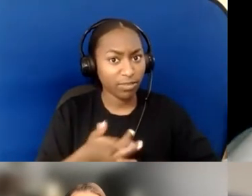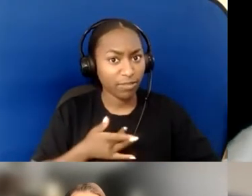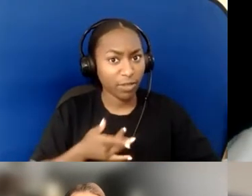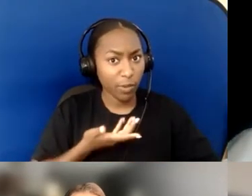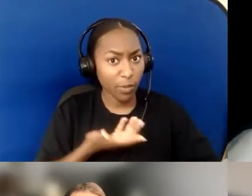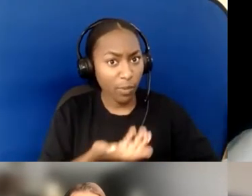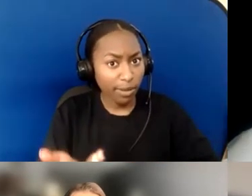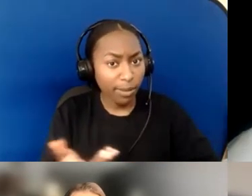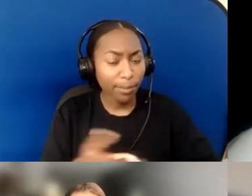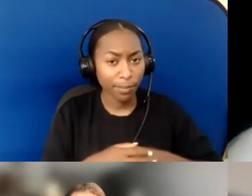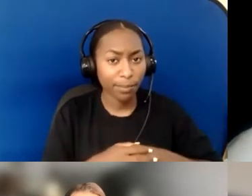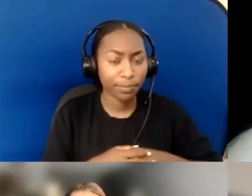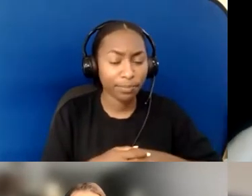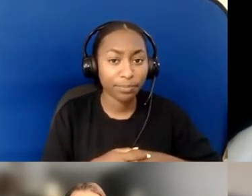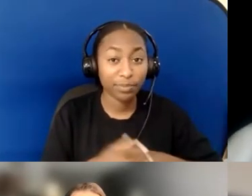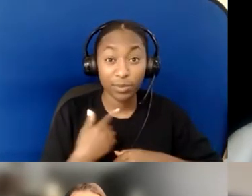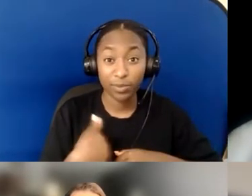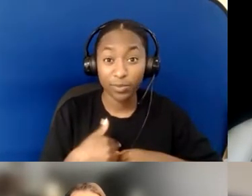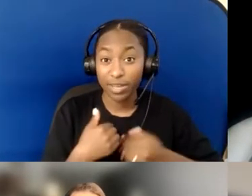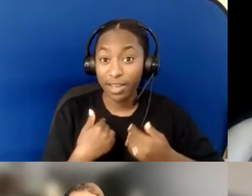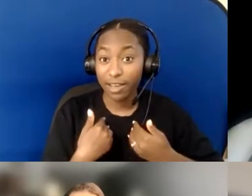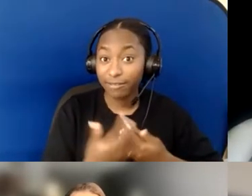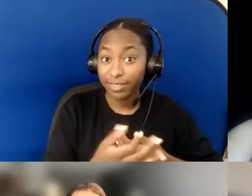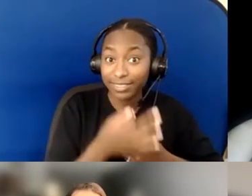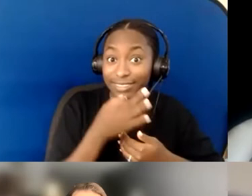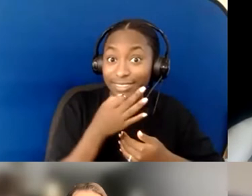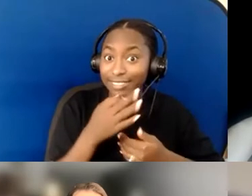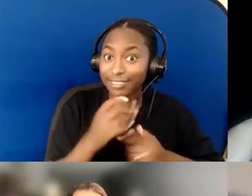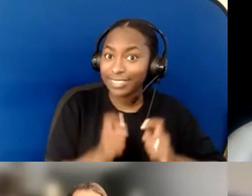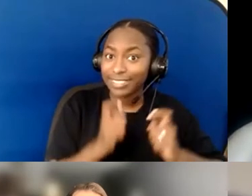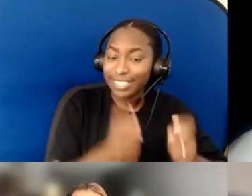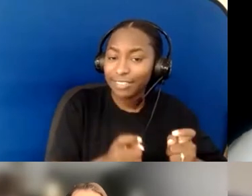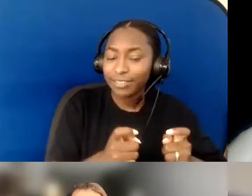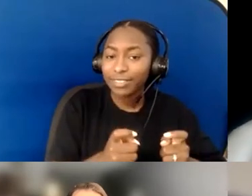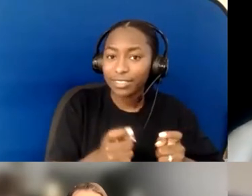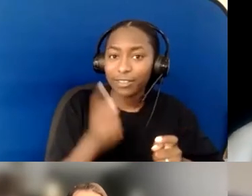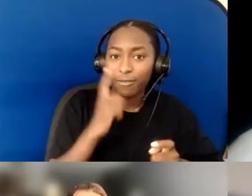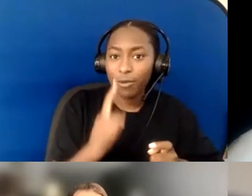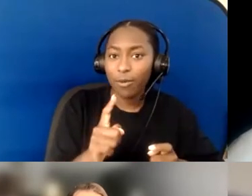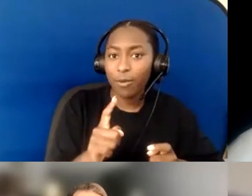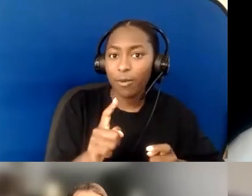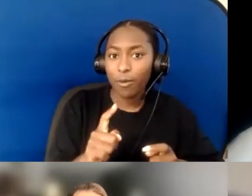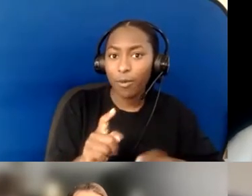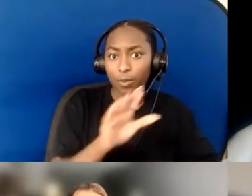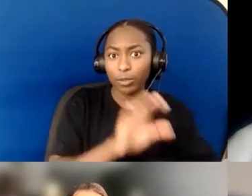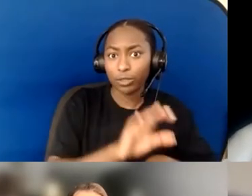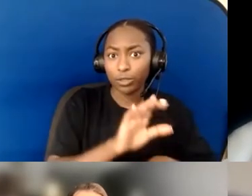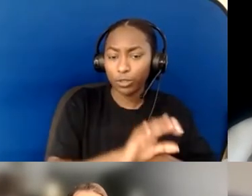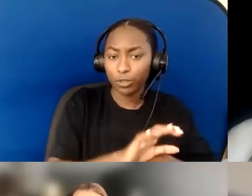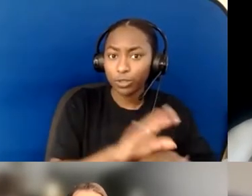to give to the congregation and the body, just as Melinda and Lynn shared, but also that we each have areas of challenge